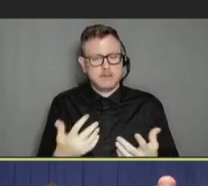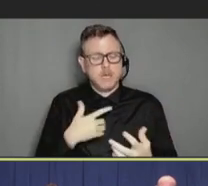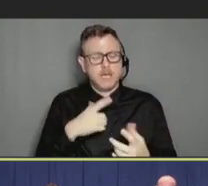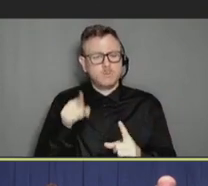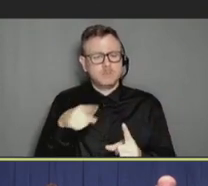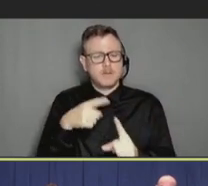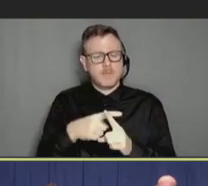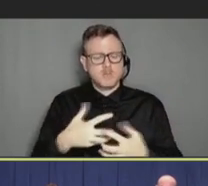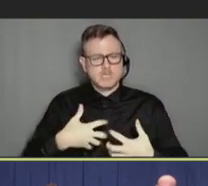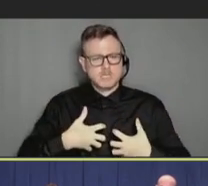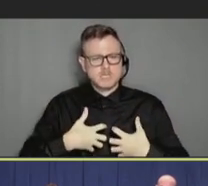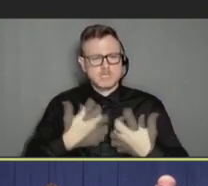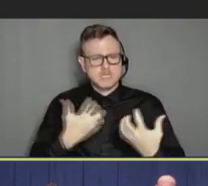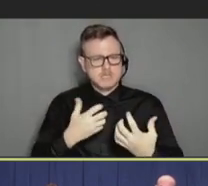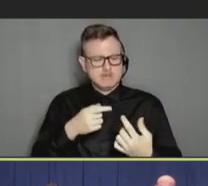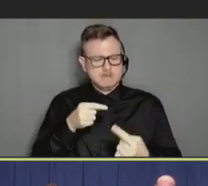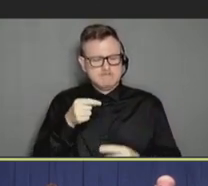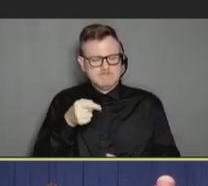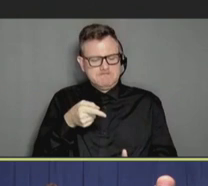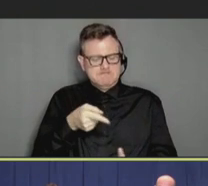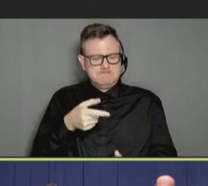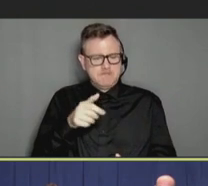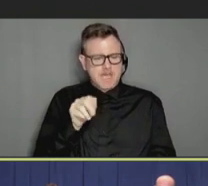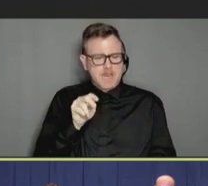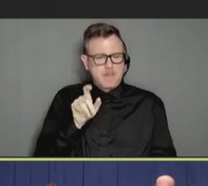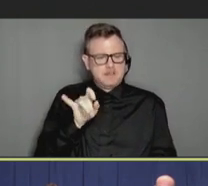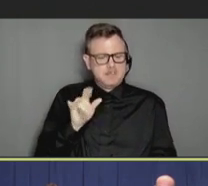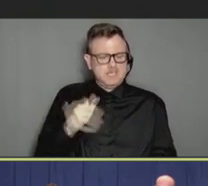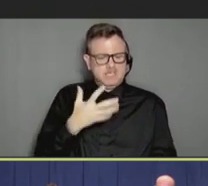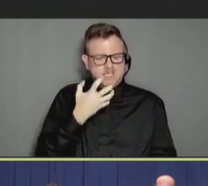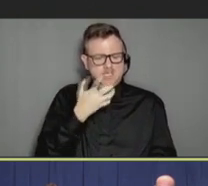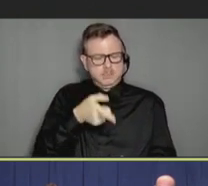And so, part of it was just to -- I think the most important thing is I think a lot